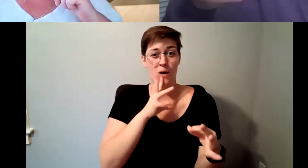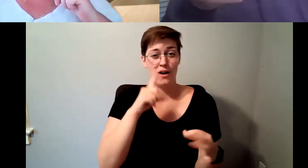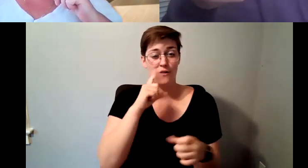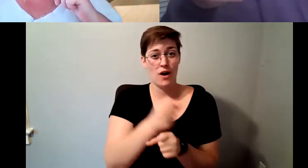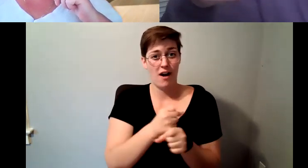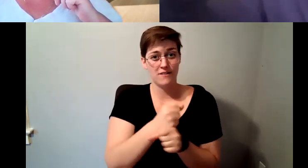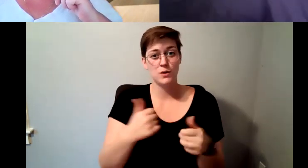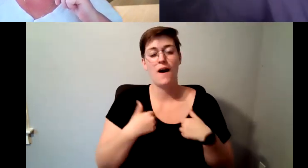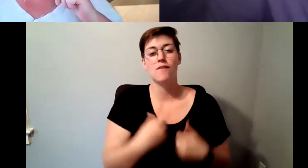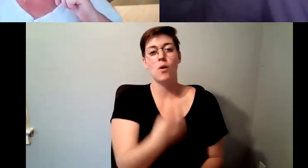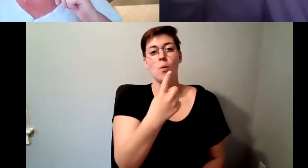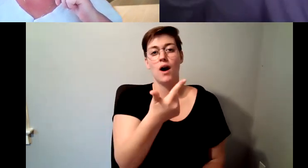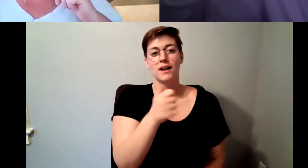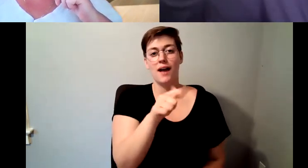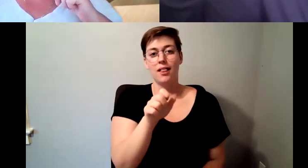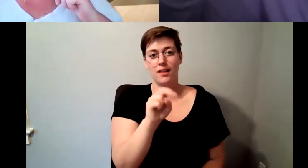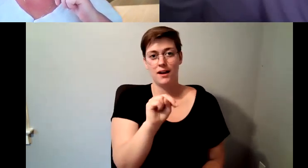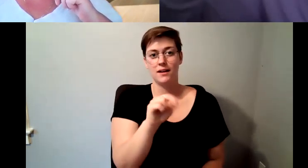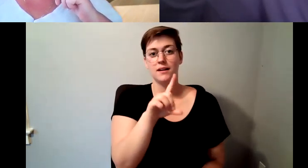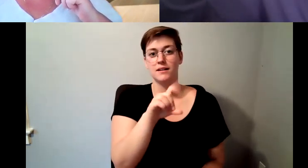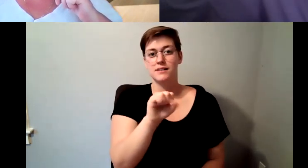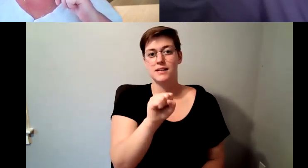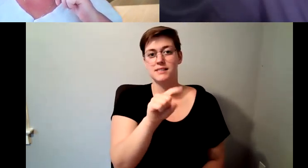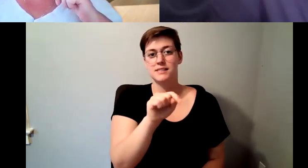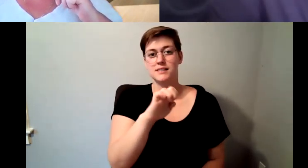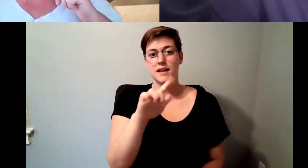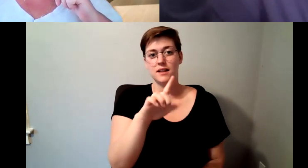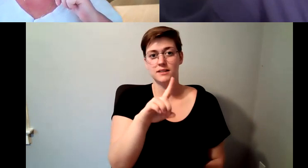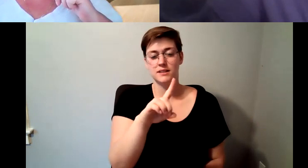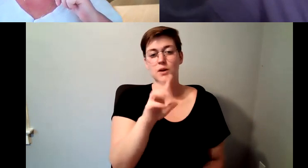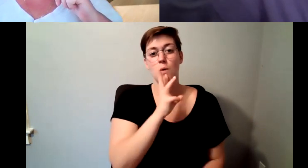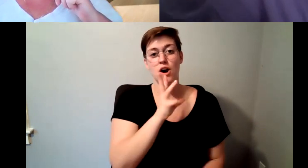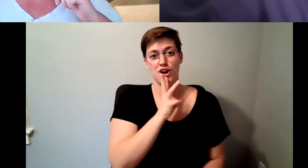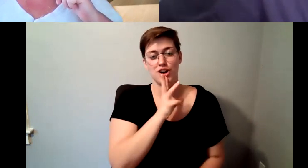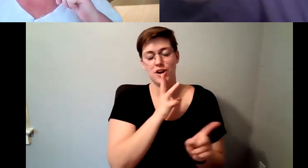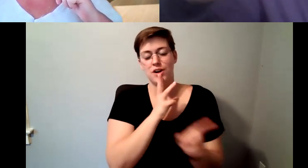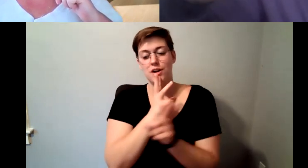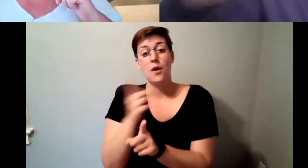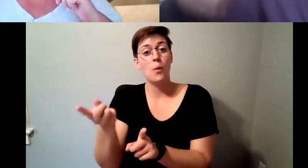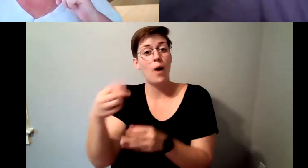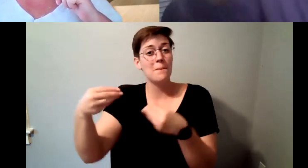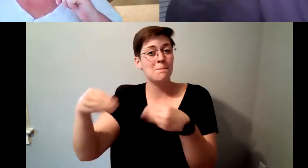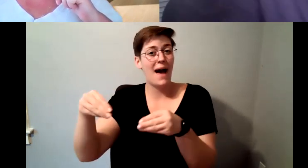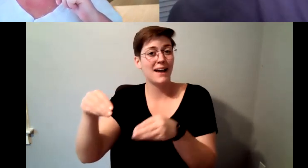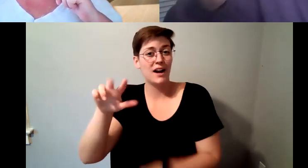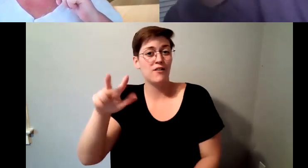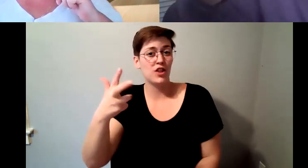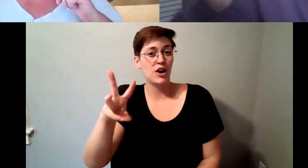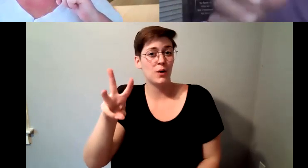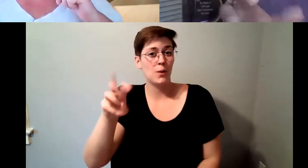water you put one packet from third wave water into this distilled water shake it up, and